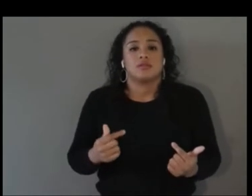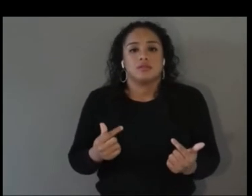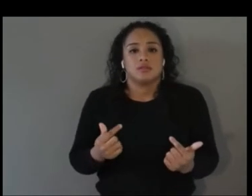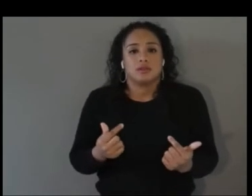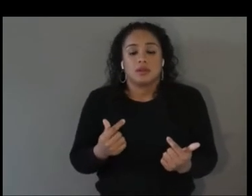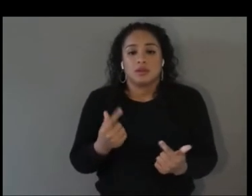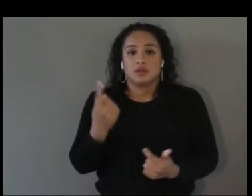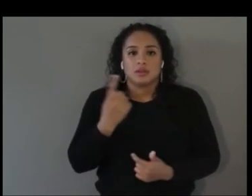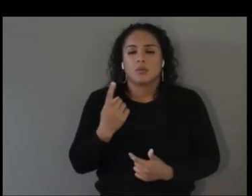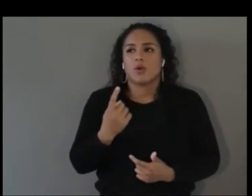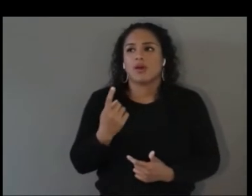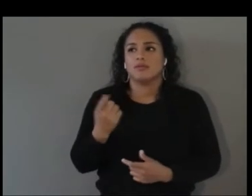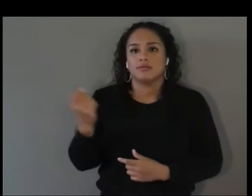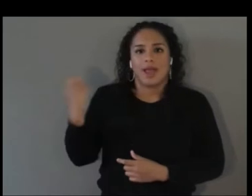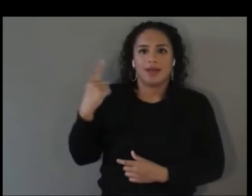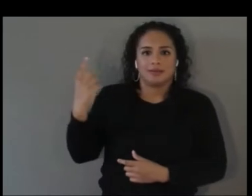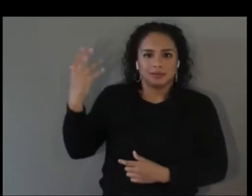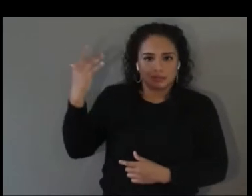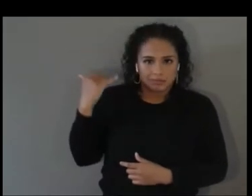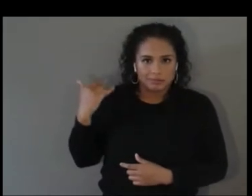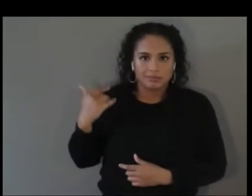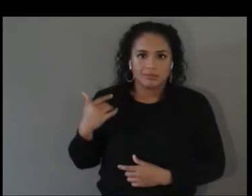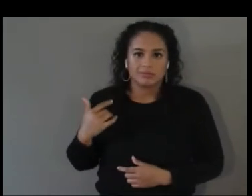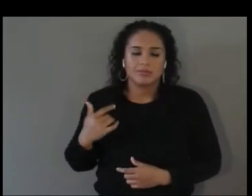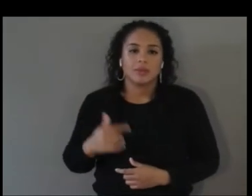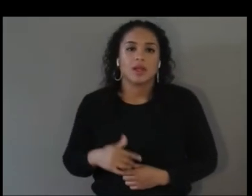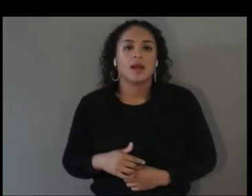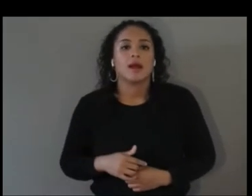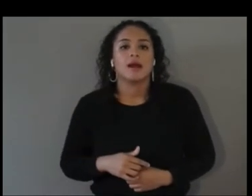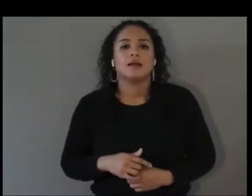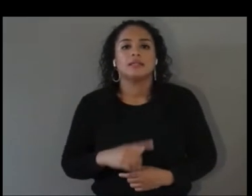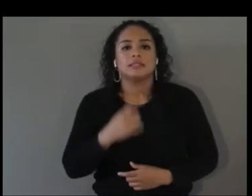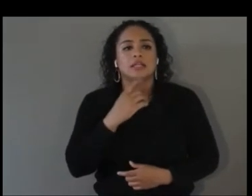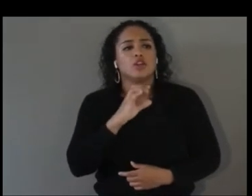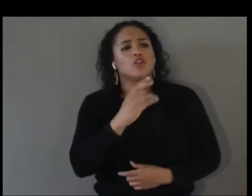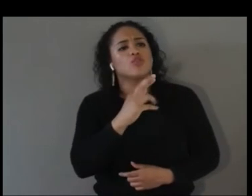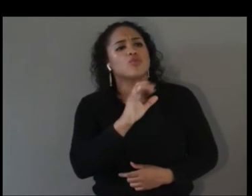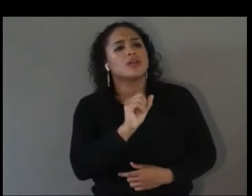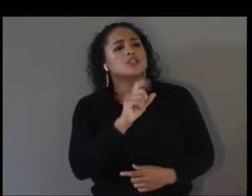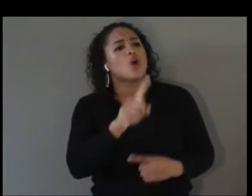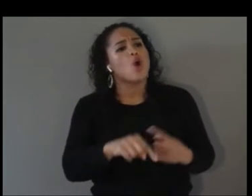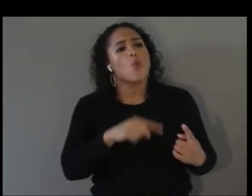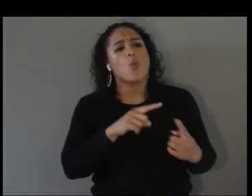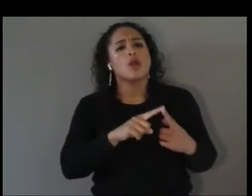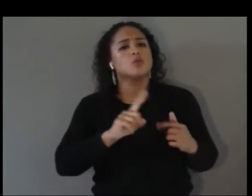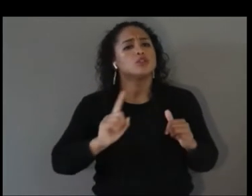time ago on stage years ago, Chris, when was the first time that you got into diversity inclusion